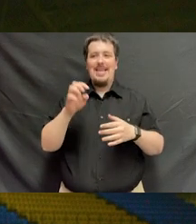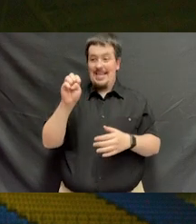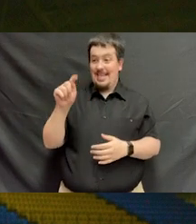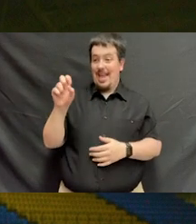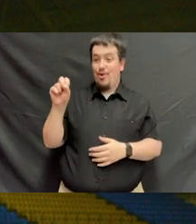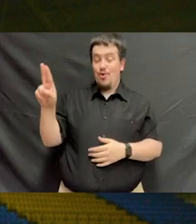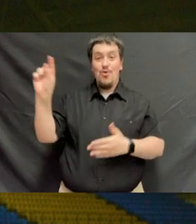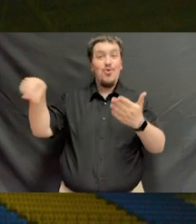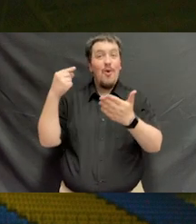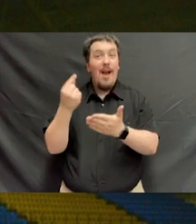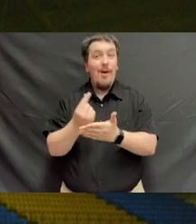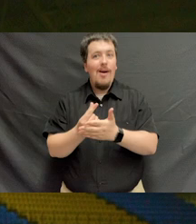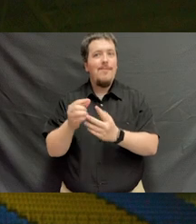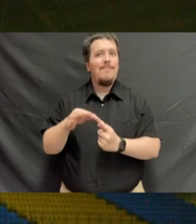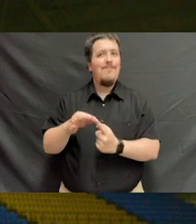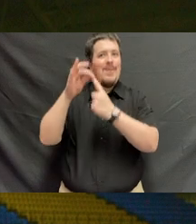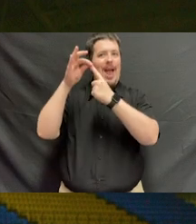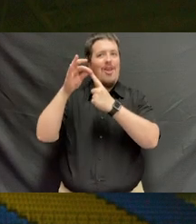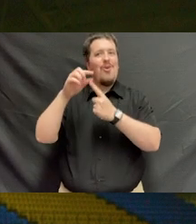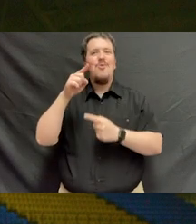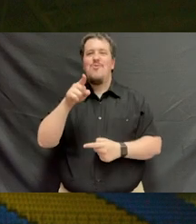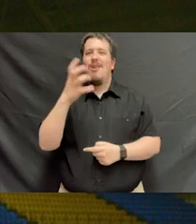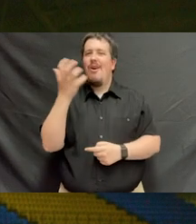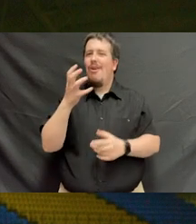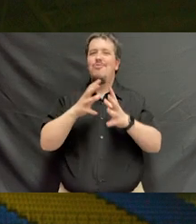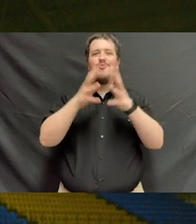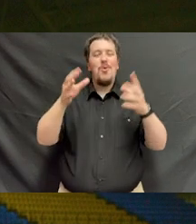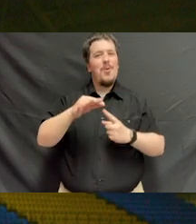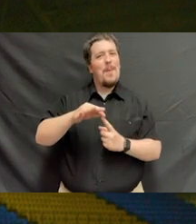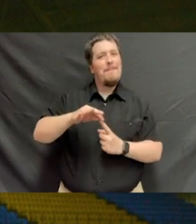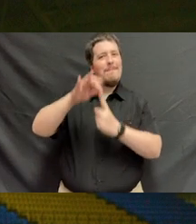and an ETSU commencement in particular is something so very special.